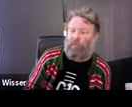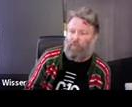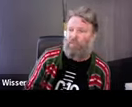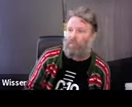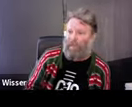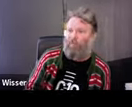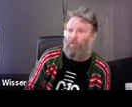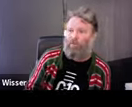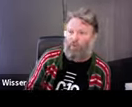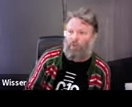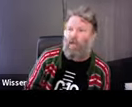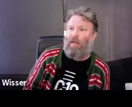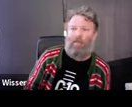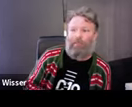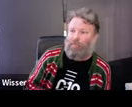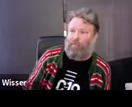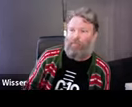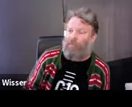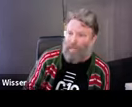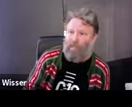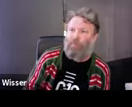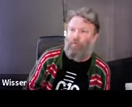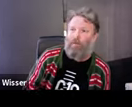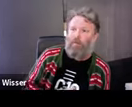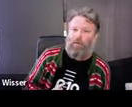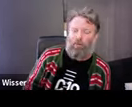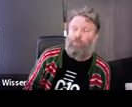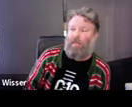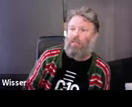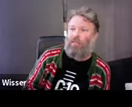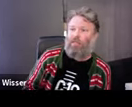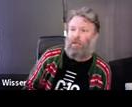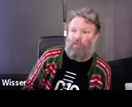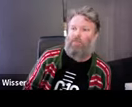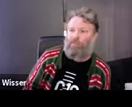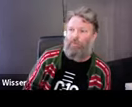doing. They're facing the same sort of challenges that artists feel and